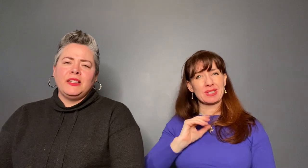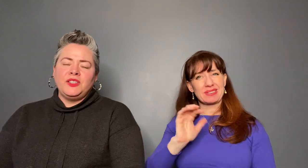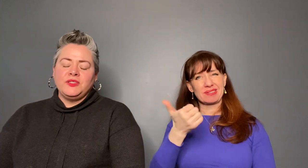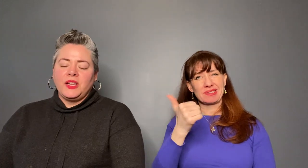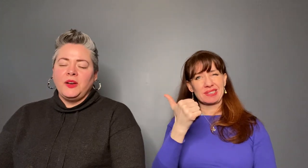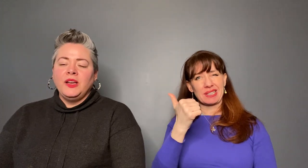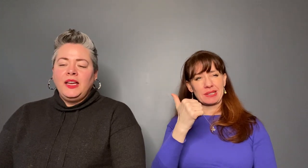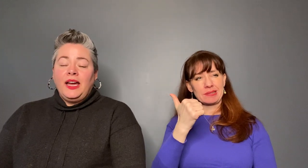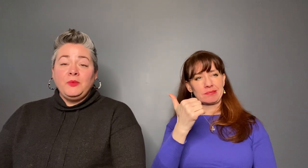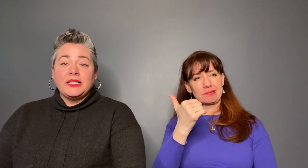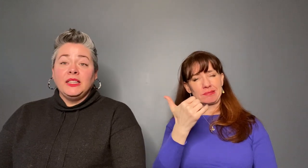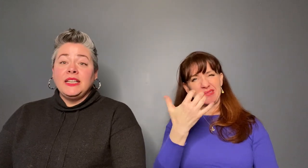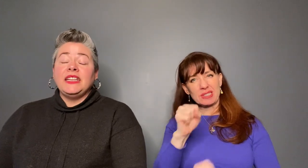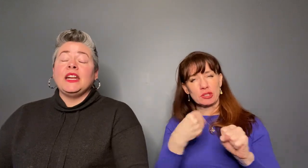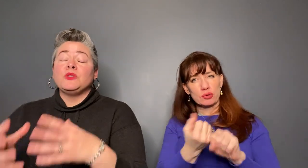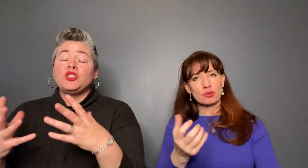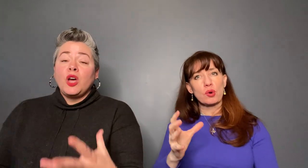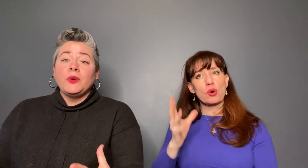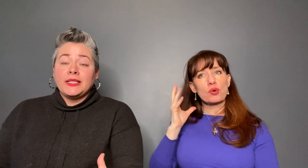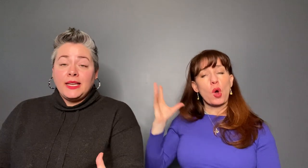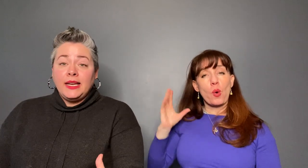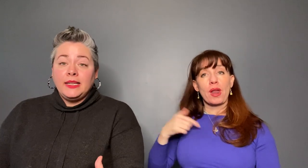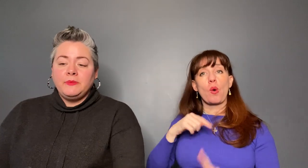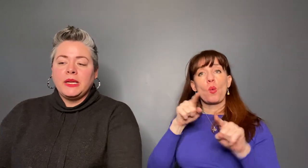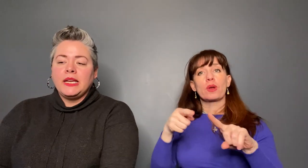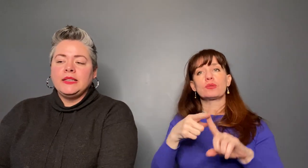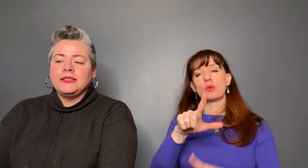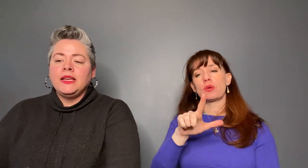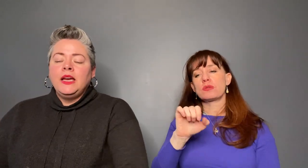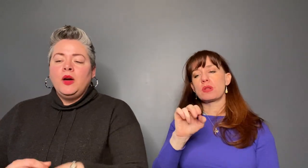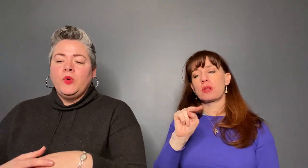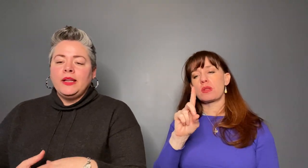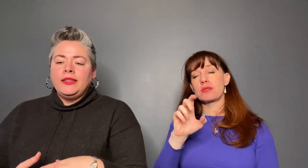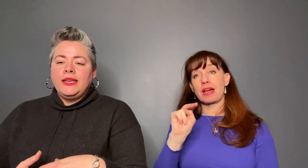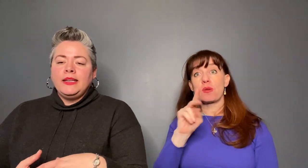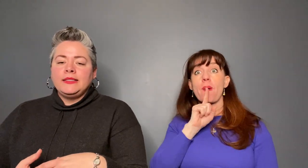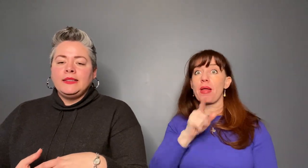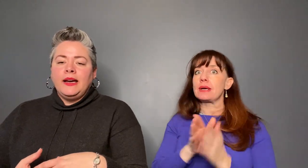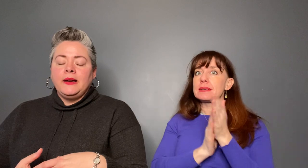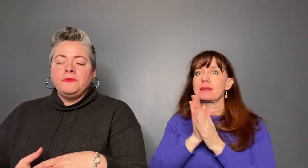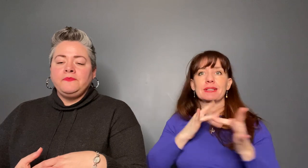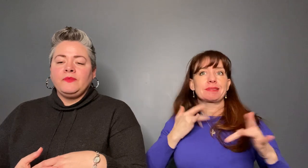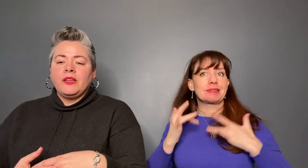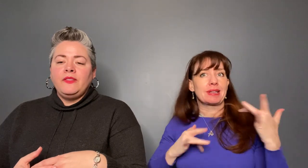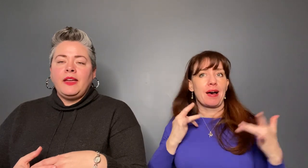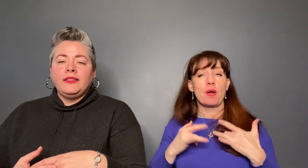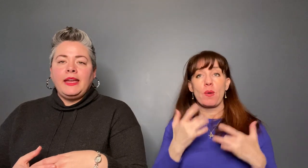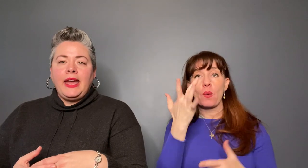went to London and I was so excited because one of the things that they have